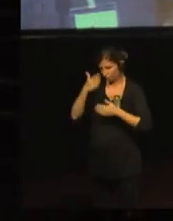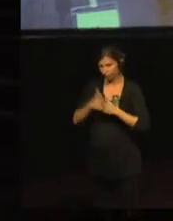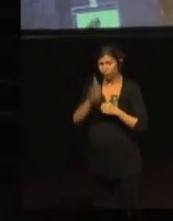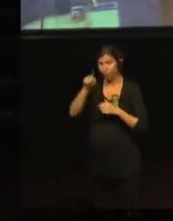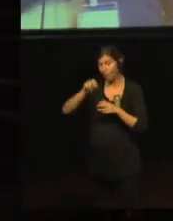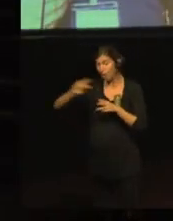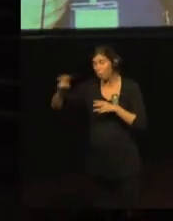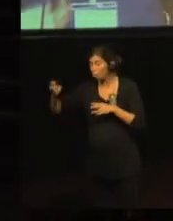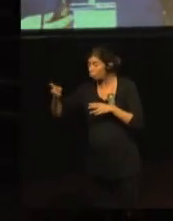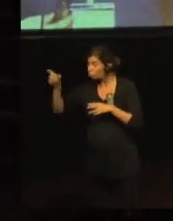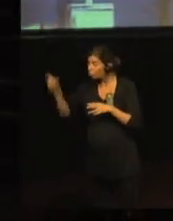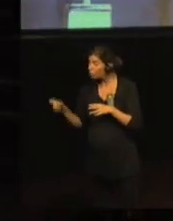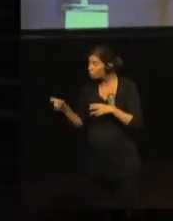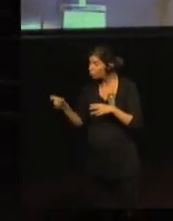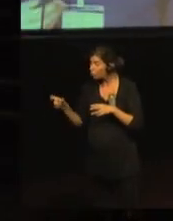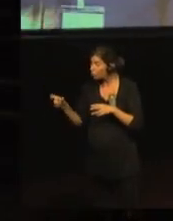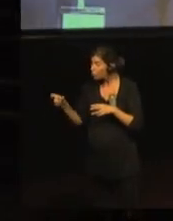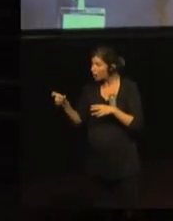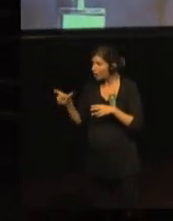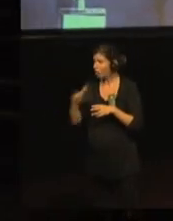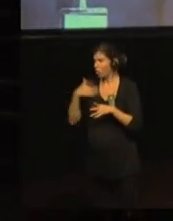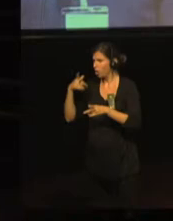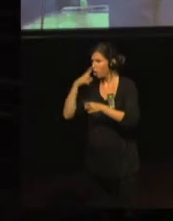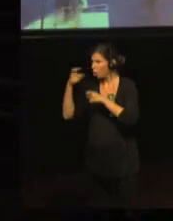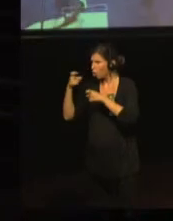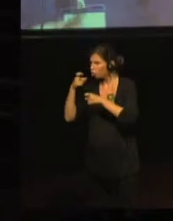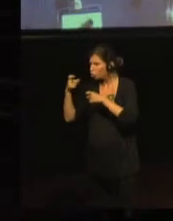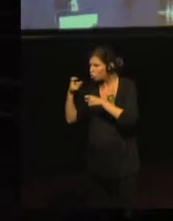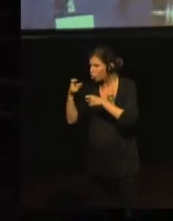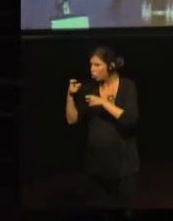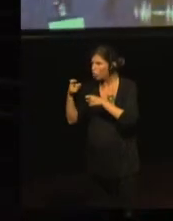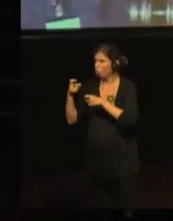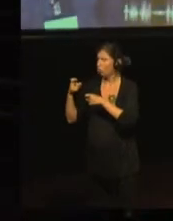because it included the tasks, the decisions we made,